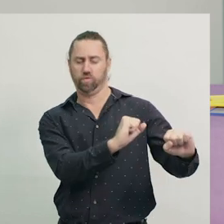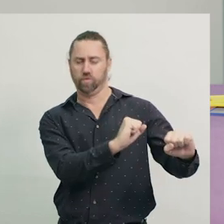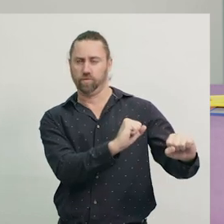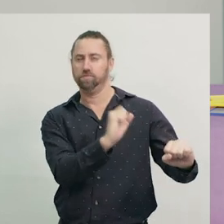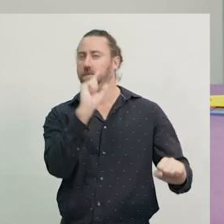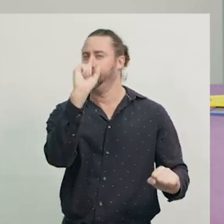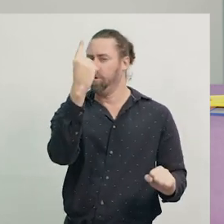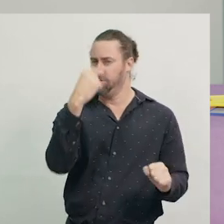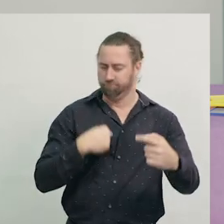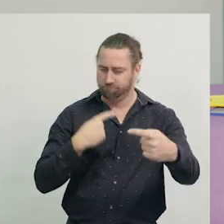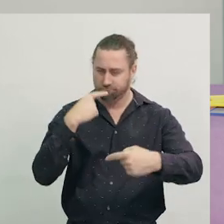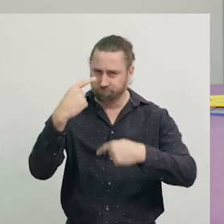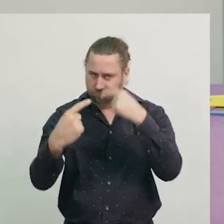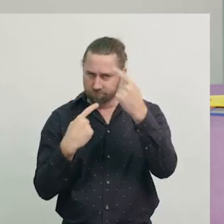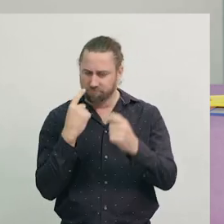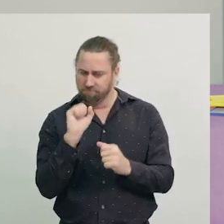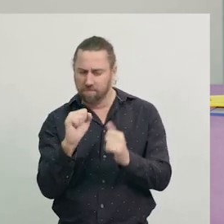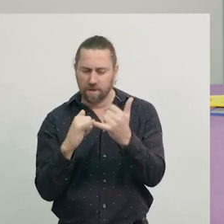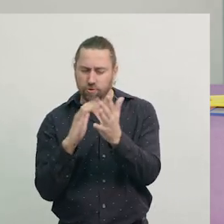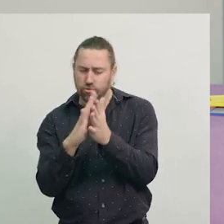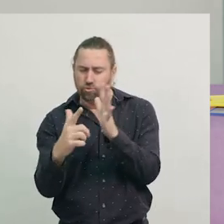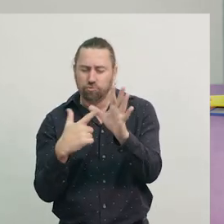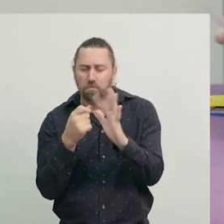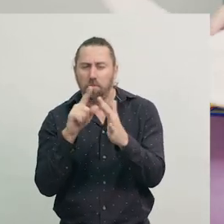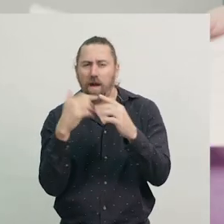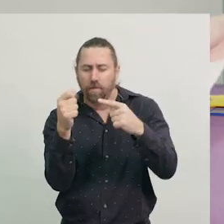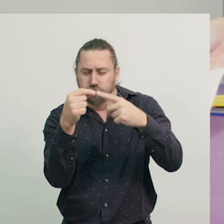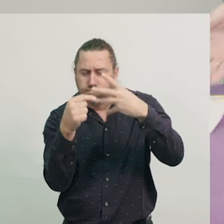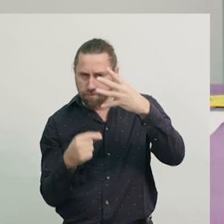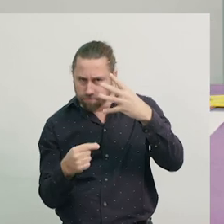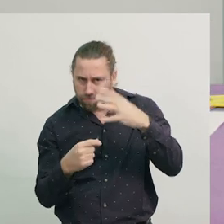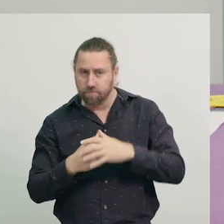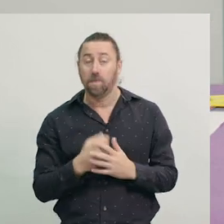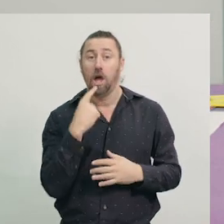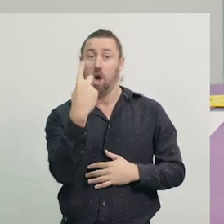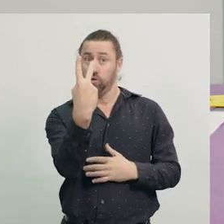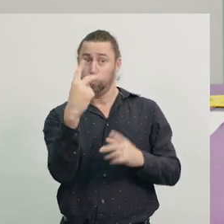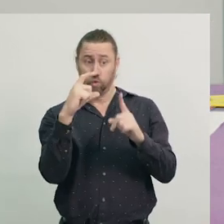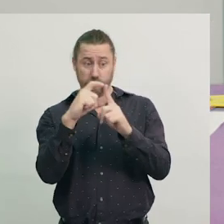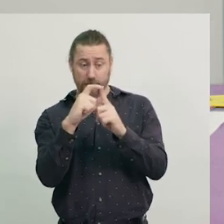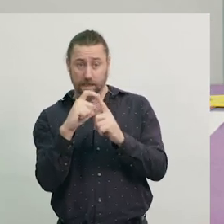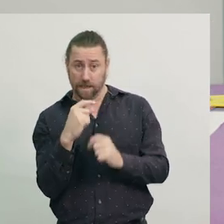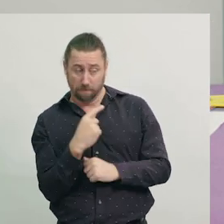First, we need to understand some features of shapes. Here are some common two-dimensional shapes.